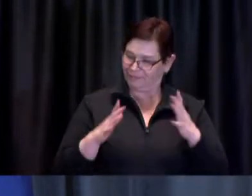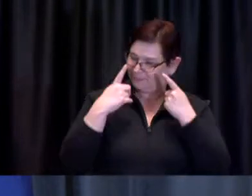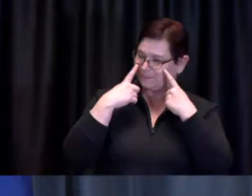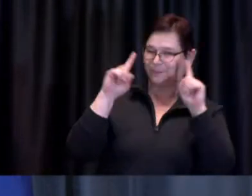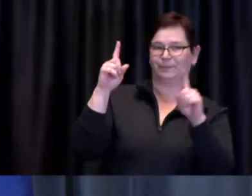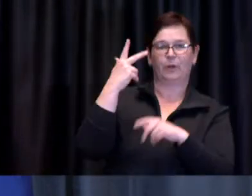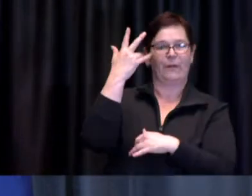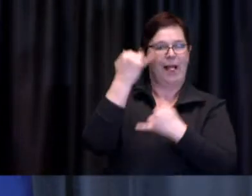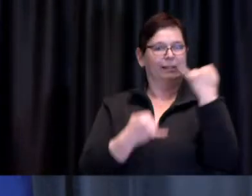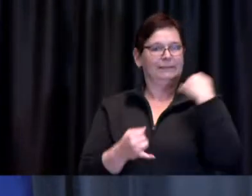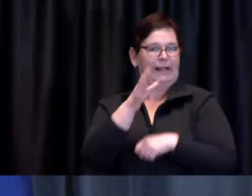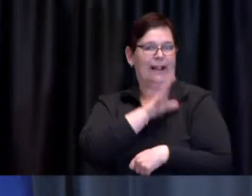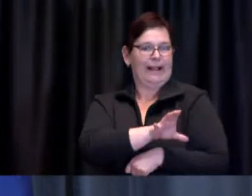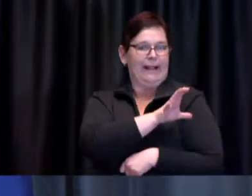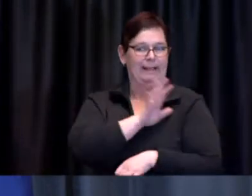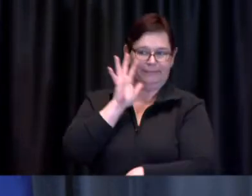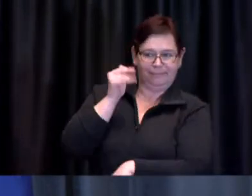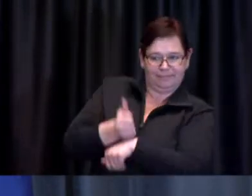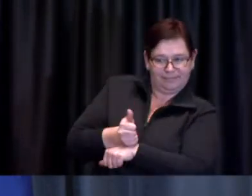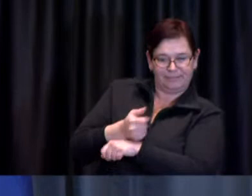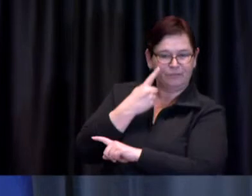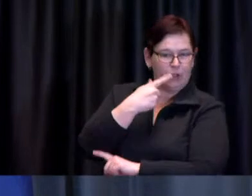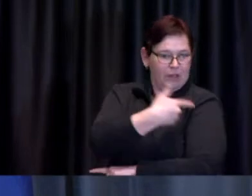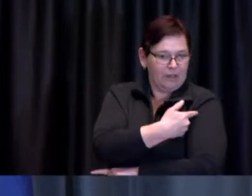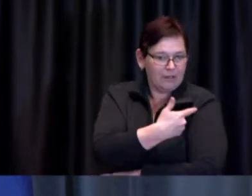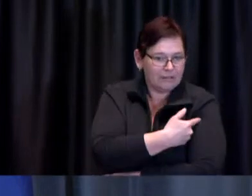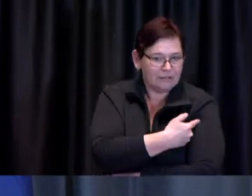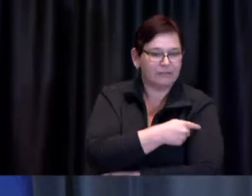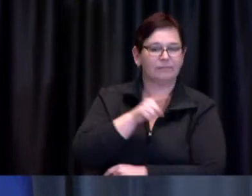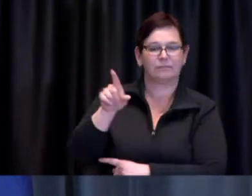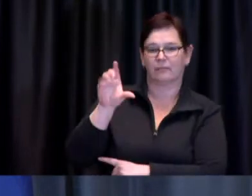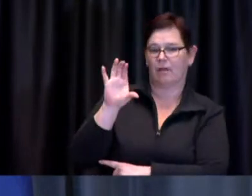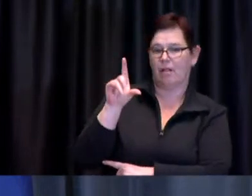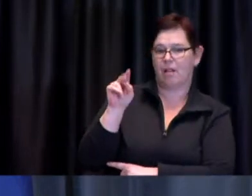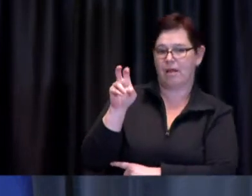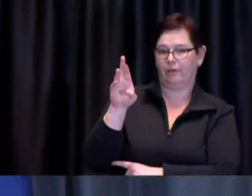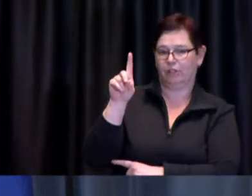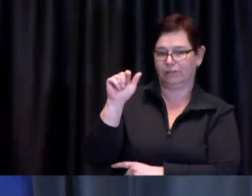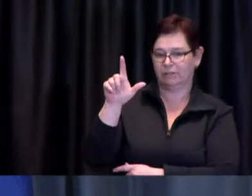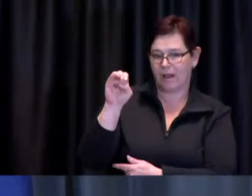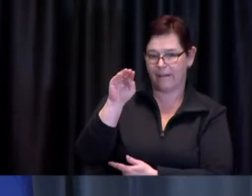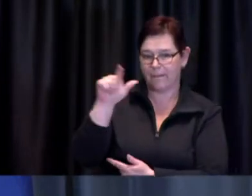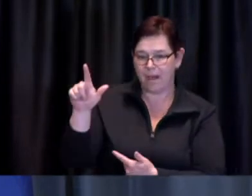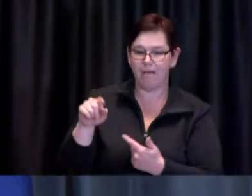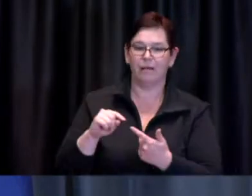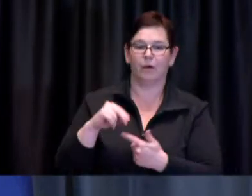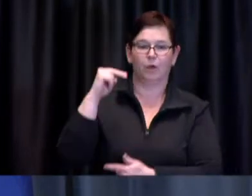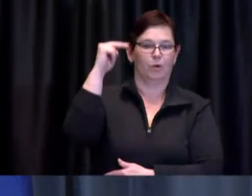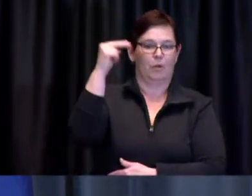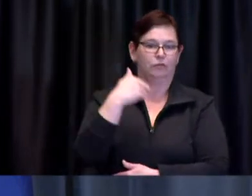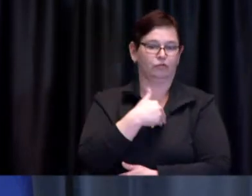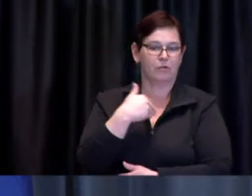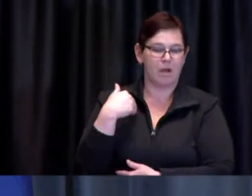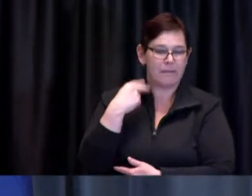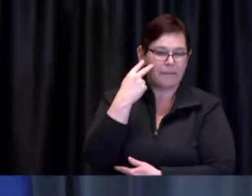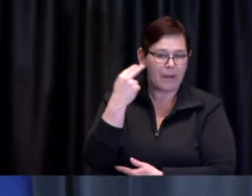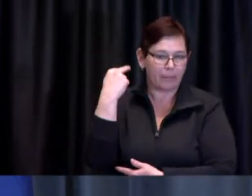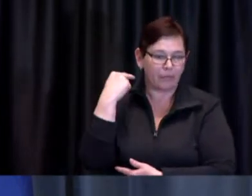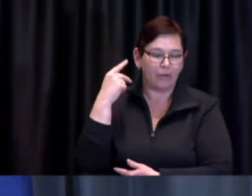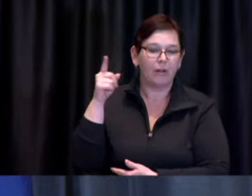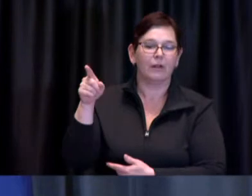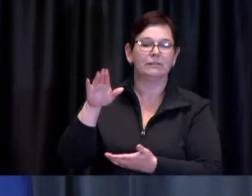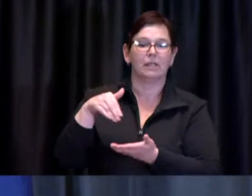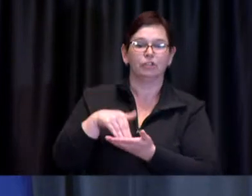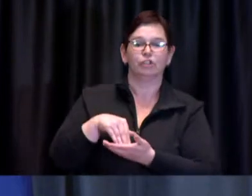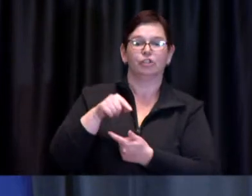Our newest clinics at Coverdale mall, North Toronto Memorial Community Centre and Carmine Stefano Community Centre